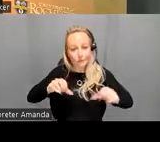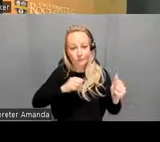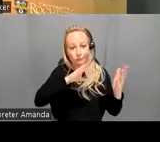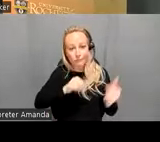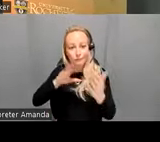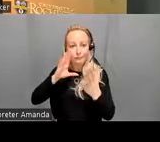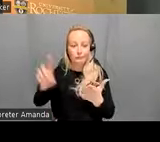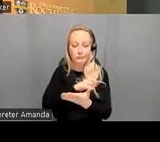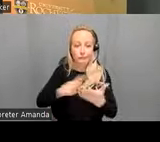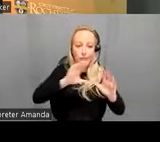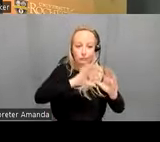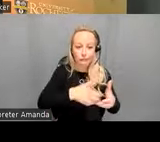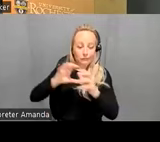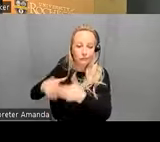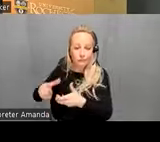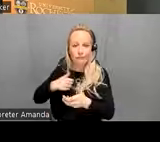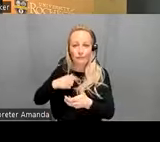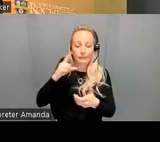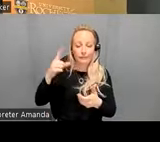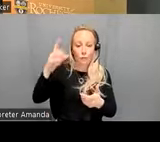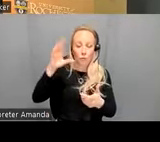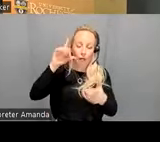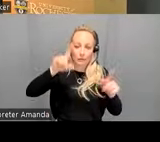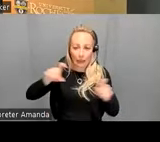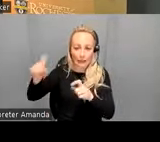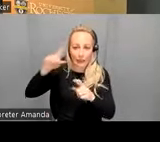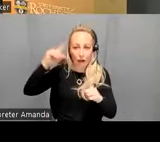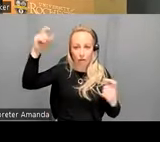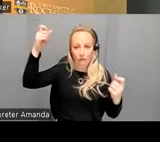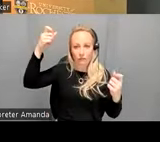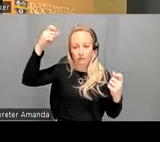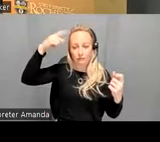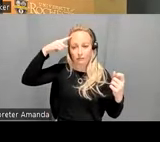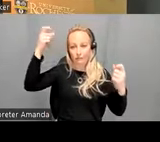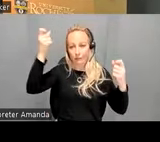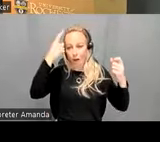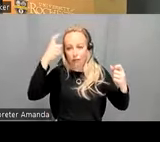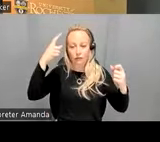patients that as test of cognition which are already known to discriminate groups should have